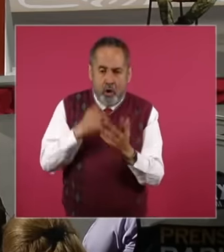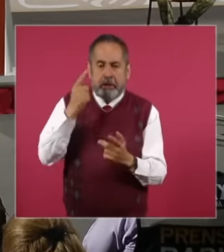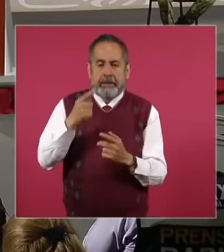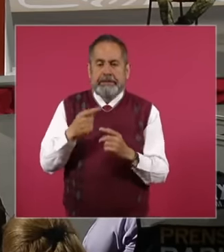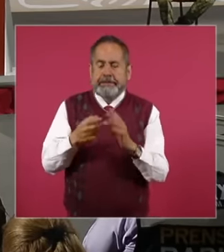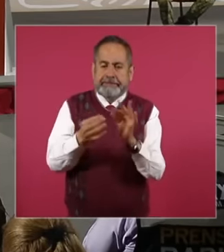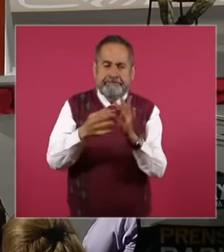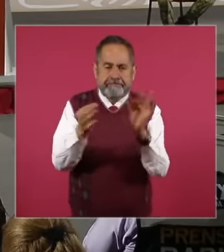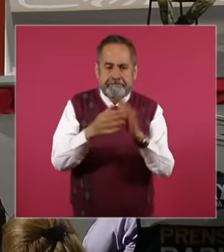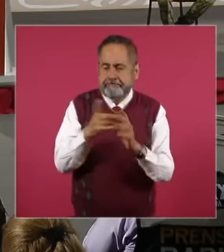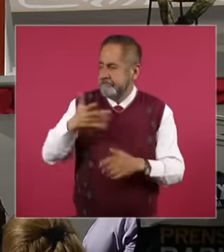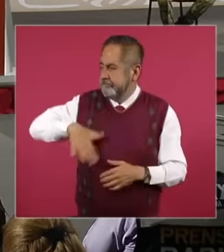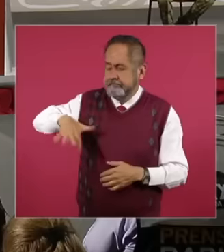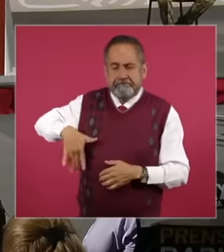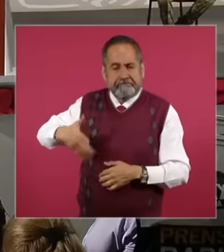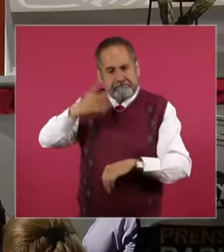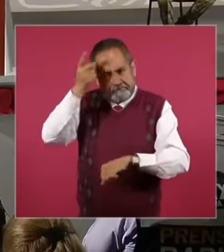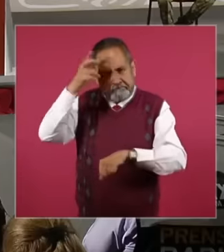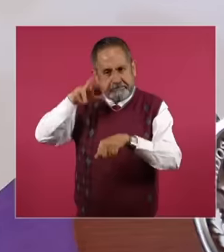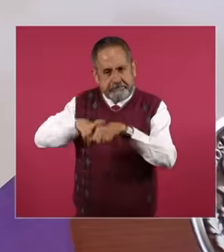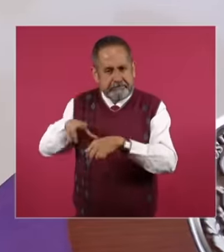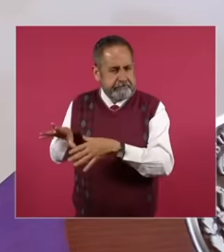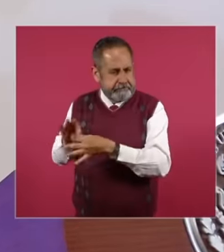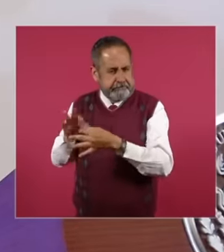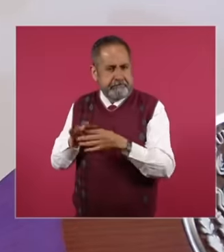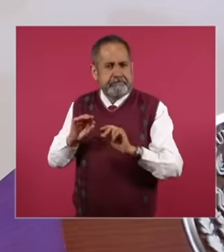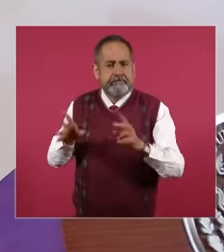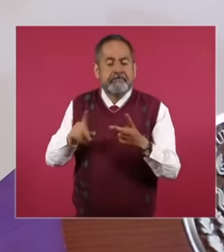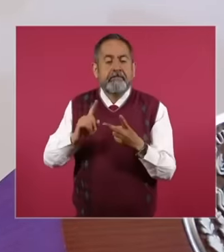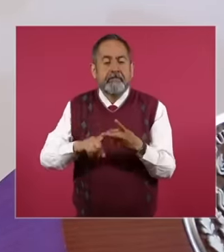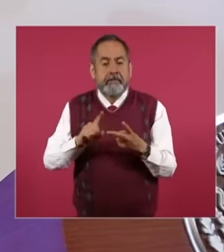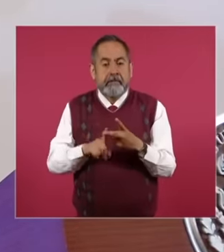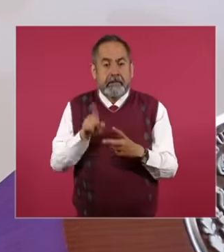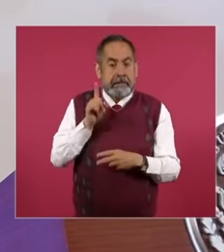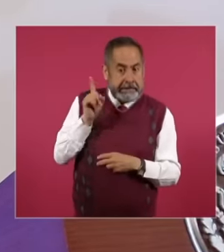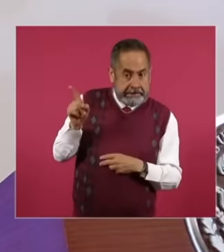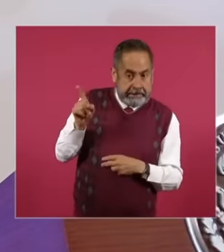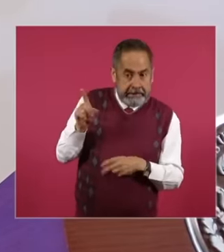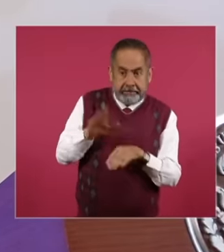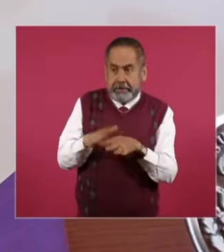was mentioned by the construction director is the most important. Four